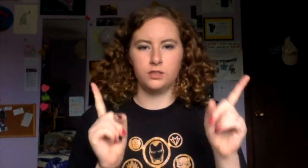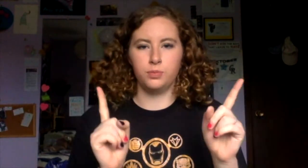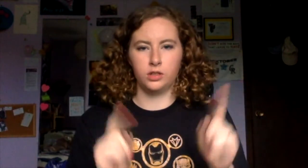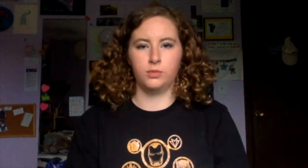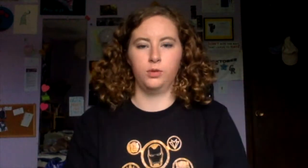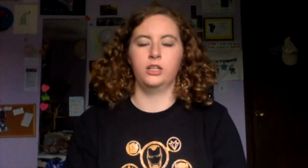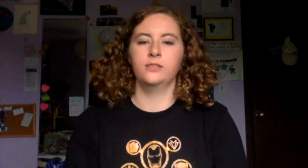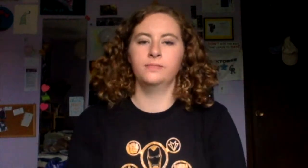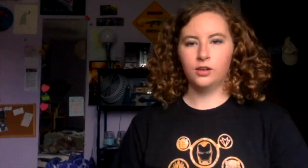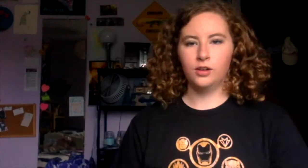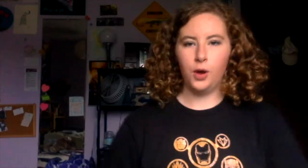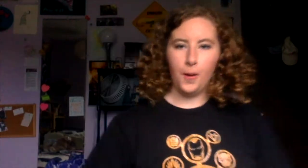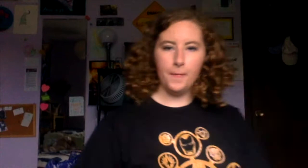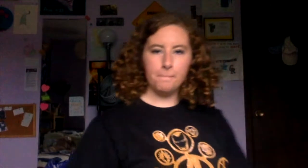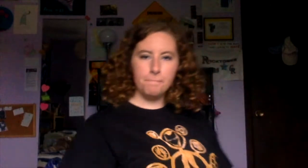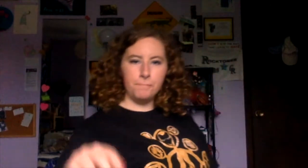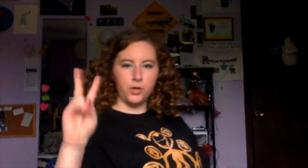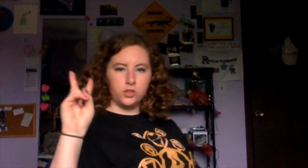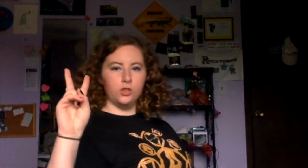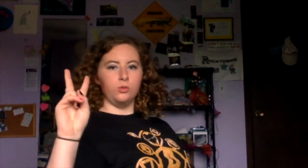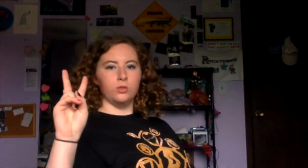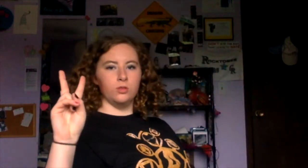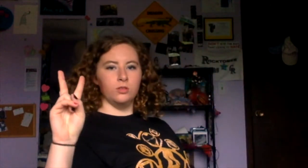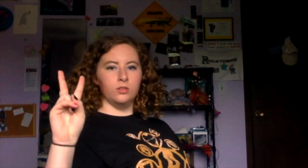That's book number one. Book two.